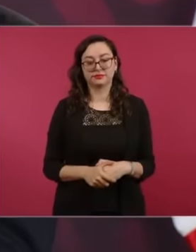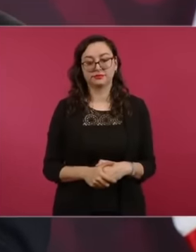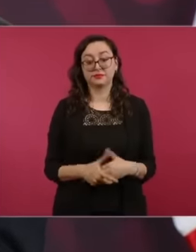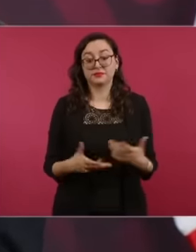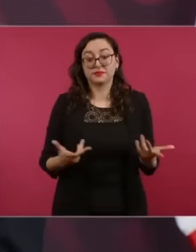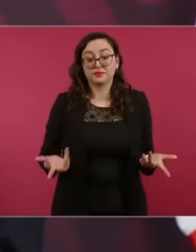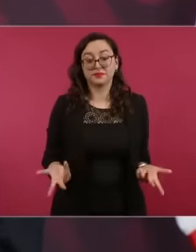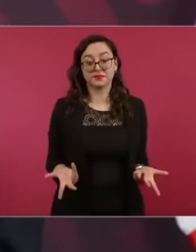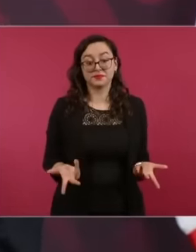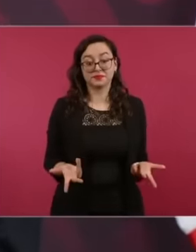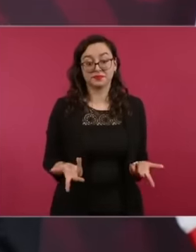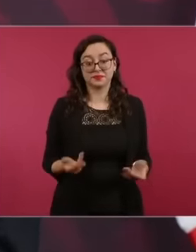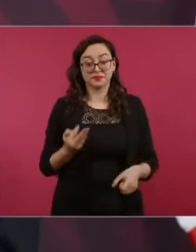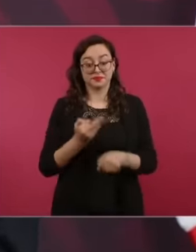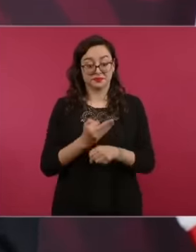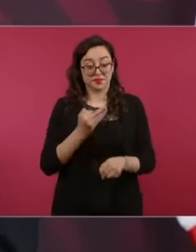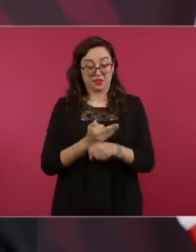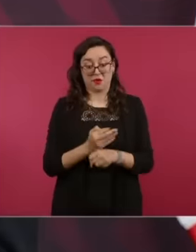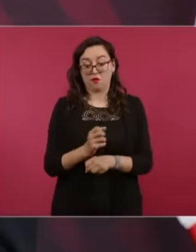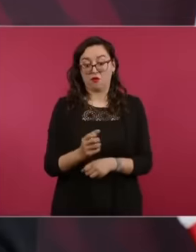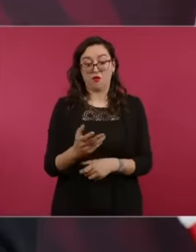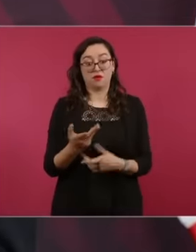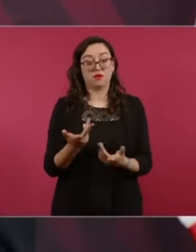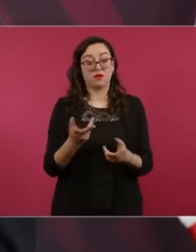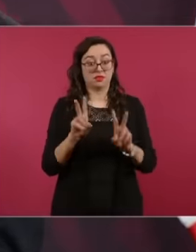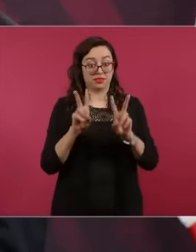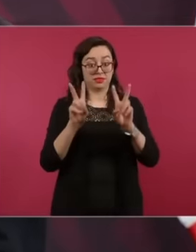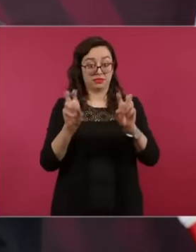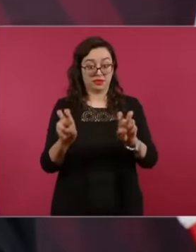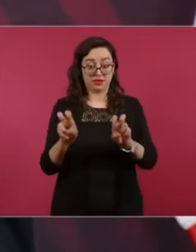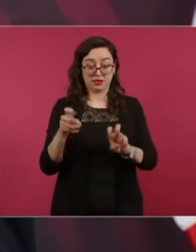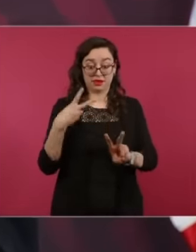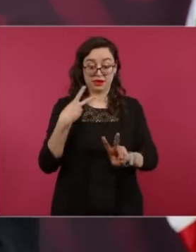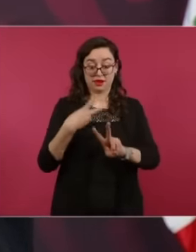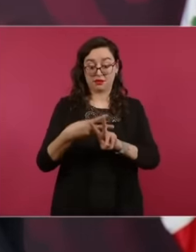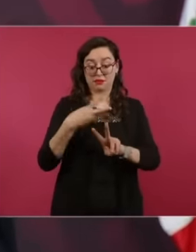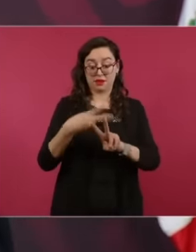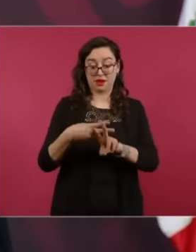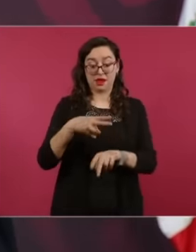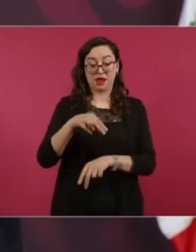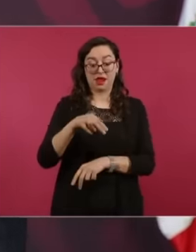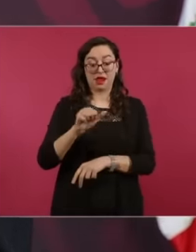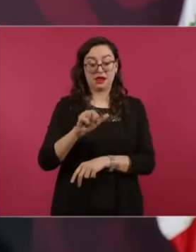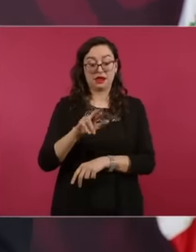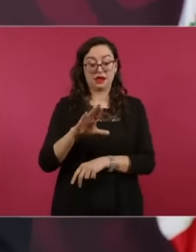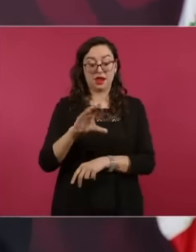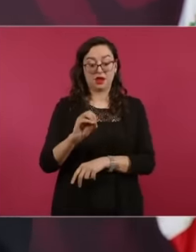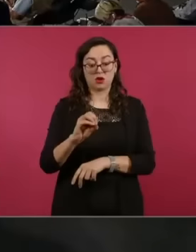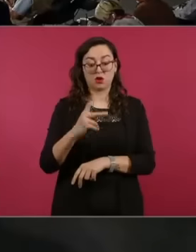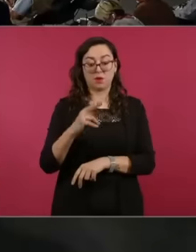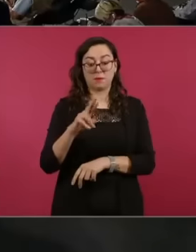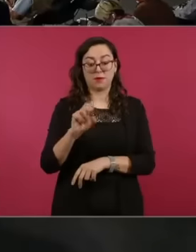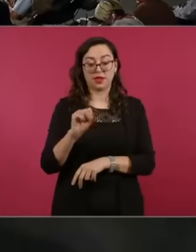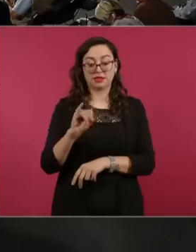of the supposed general